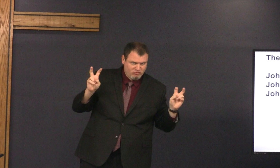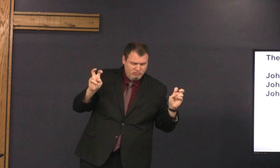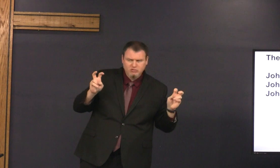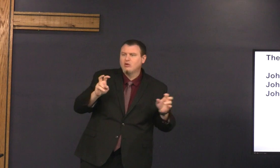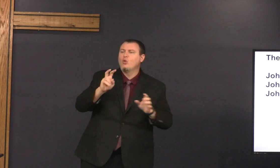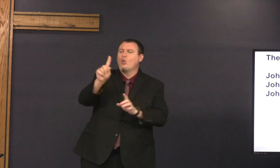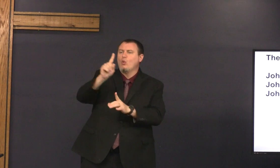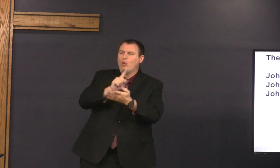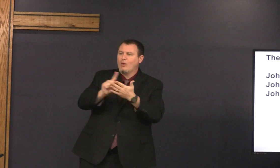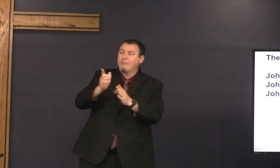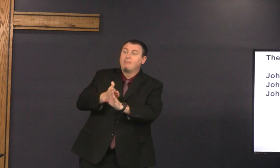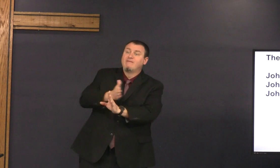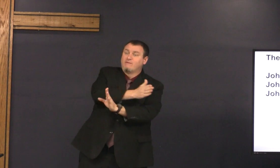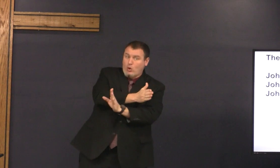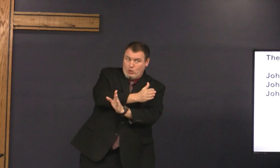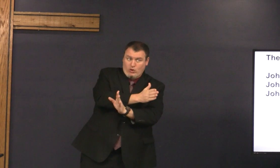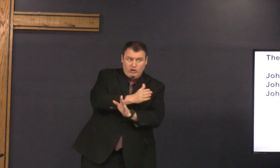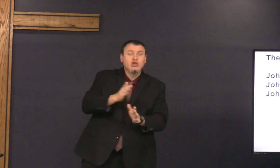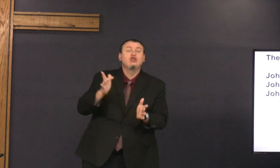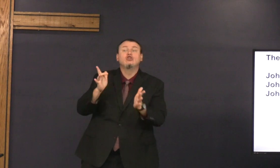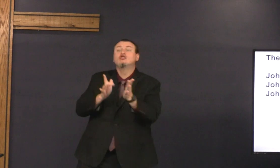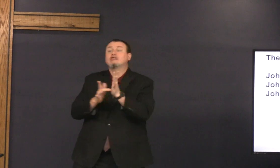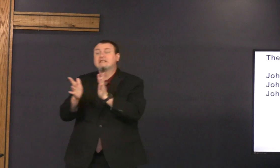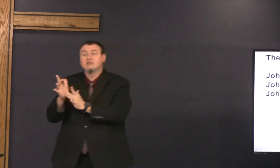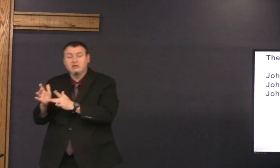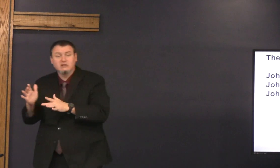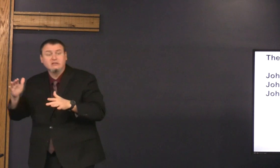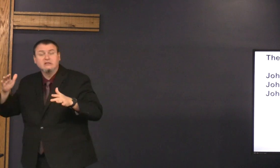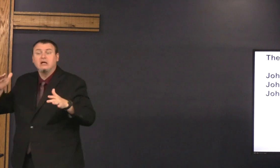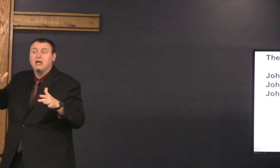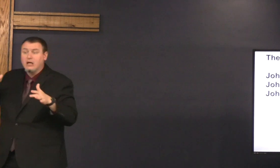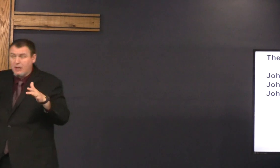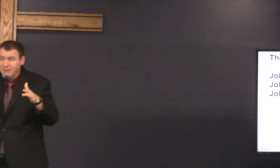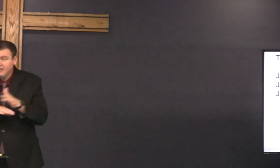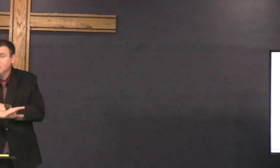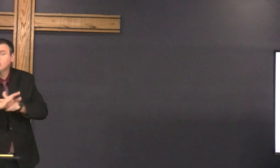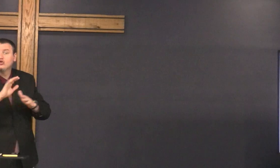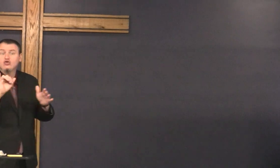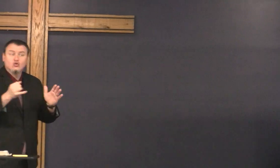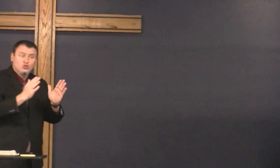it was on Sunday one week before Easter that's when we celebrate it